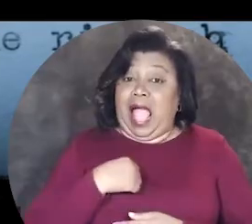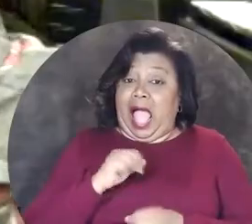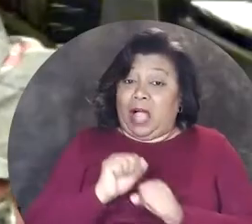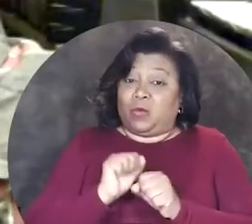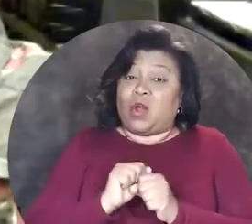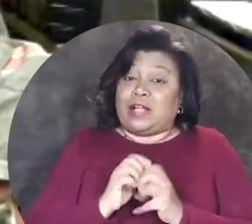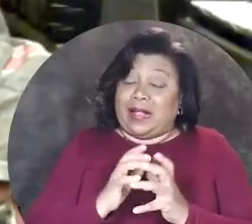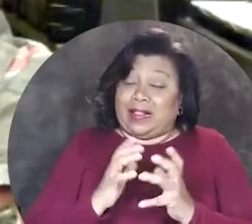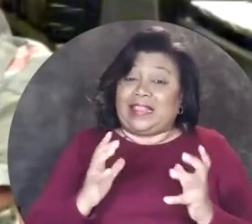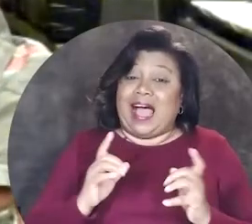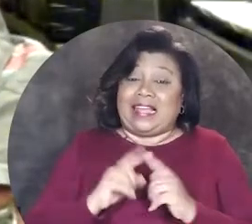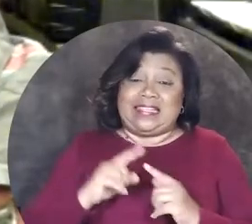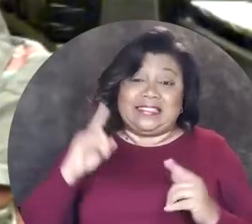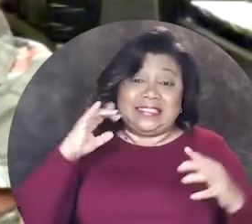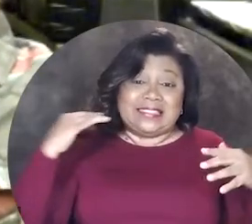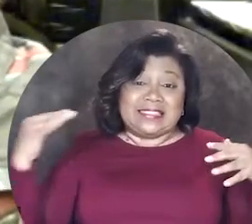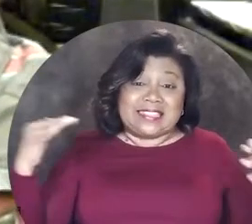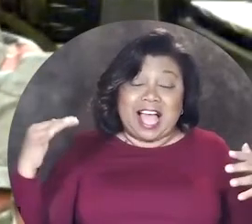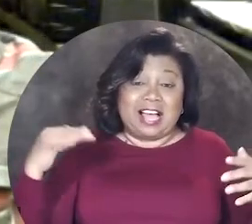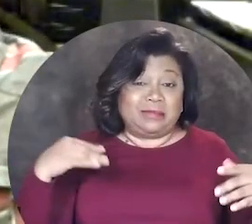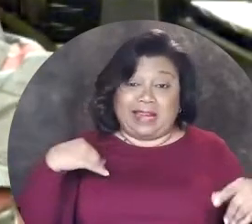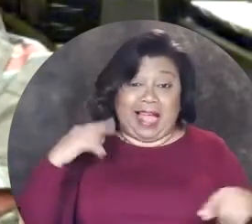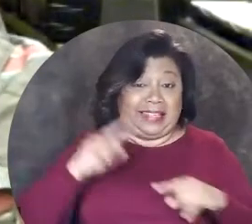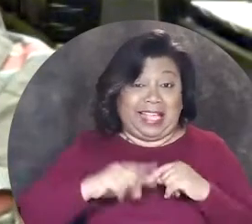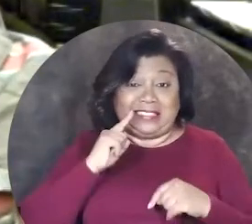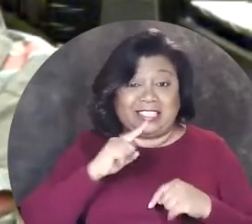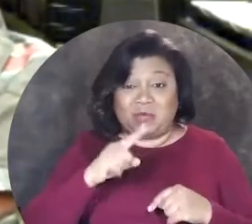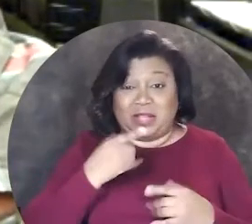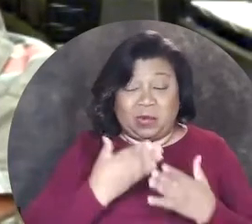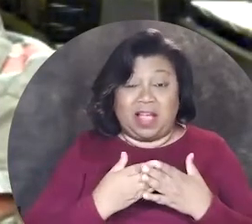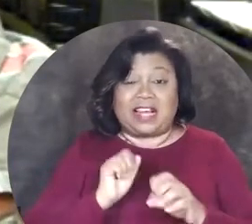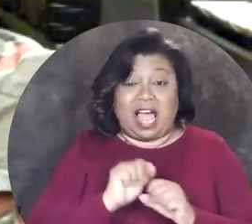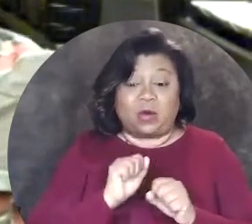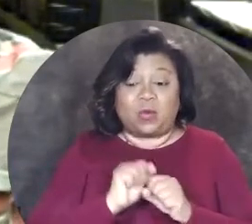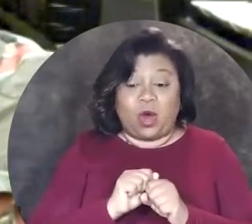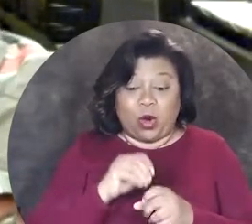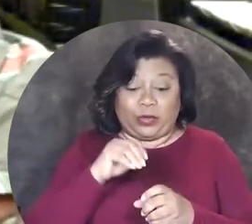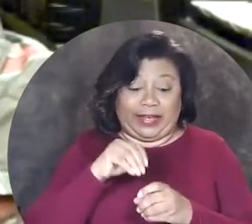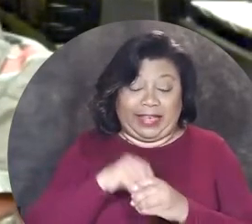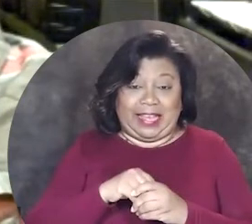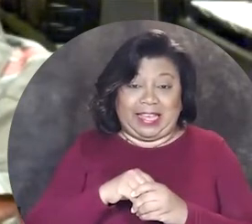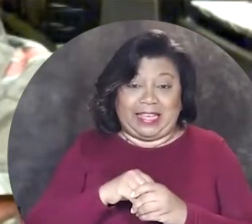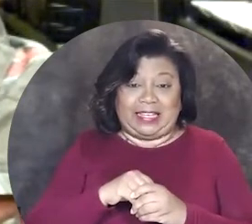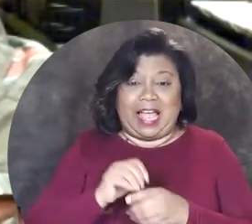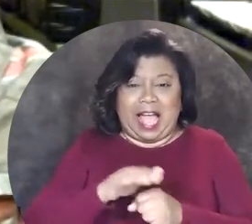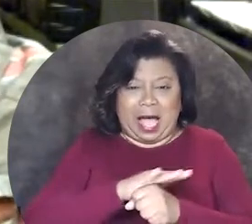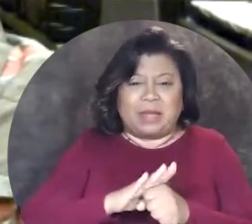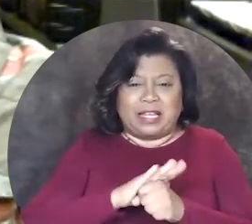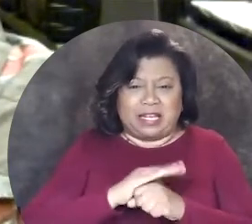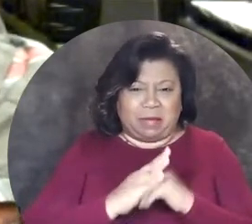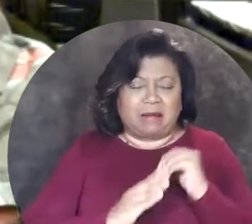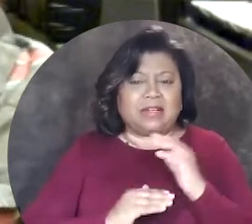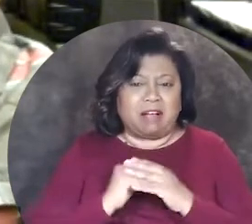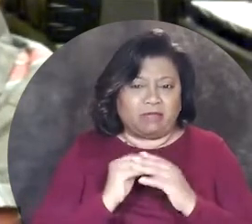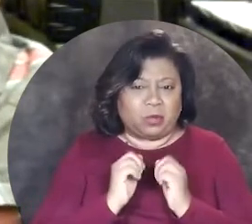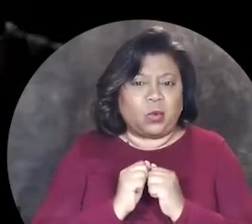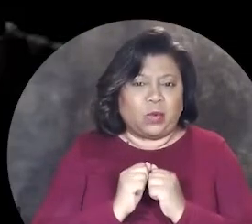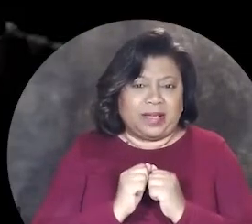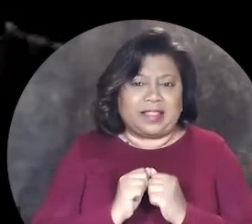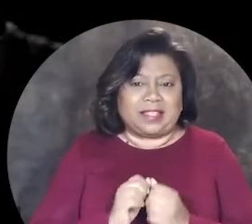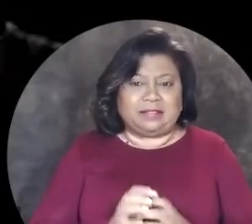so I work a lot in sound because I can't see very well and I want to work in a medium that I'm comfortable with